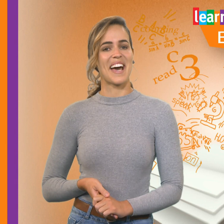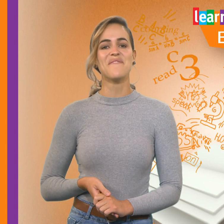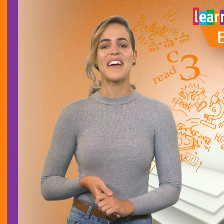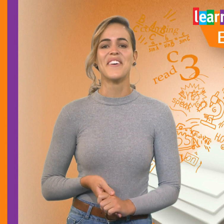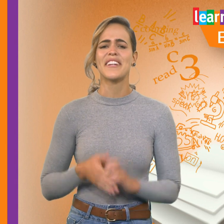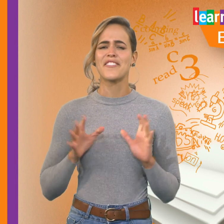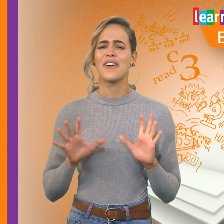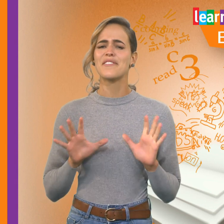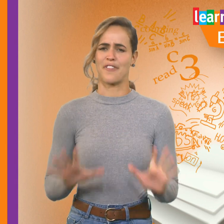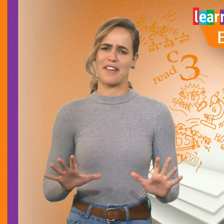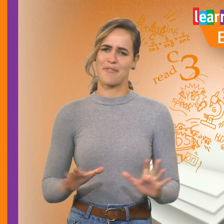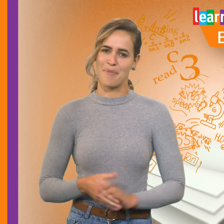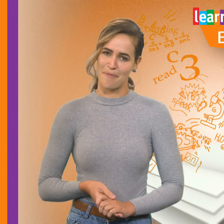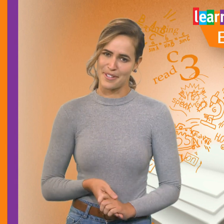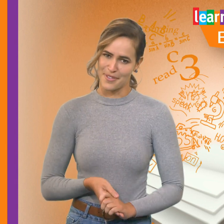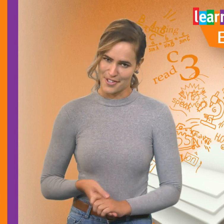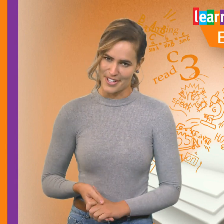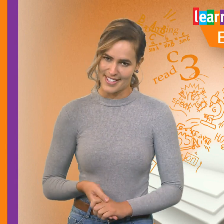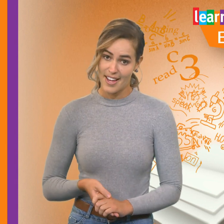to help make learning stress-free for primary school students.